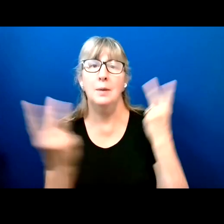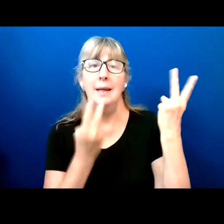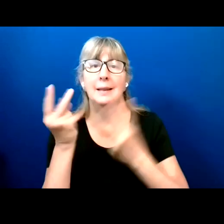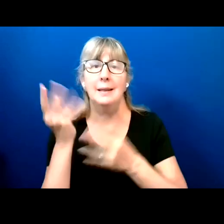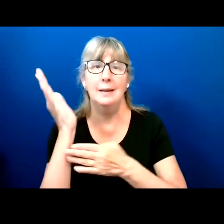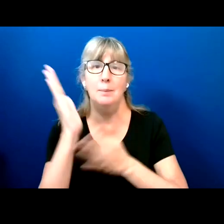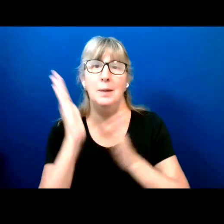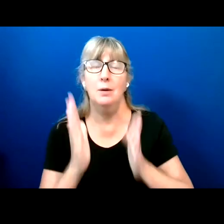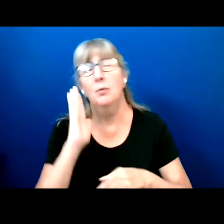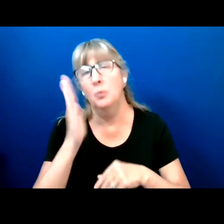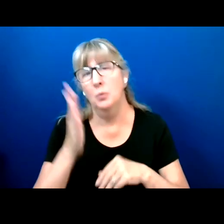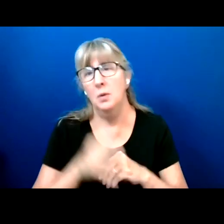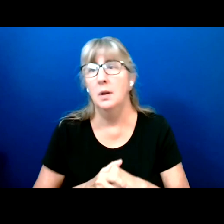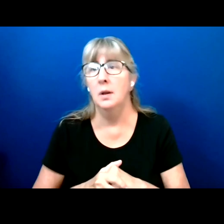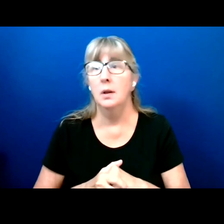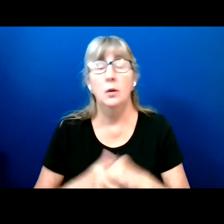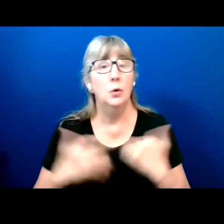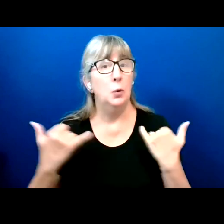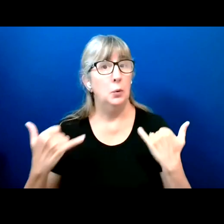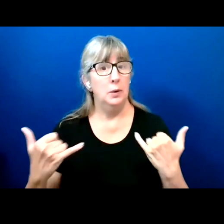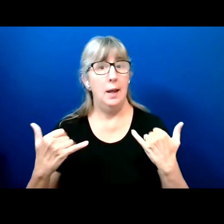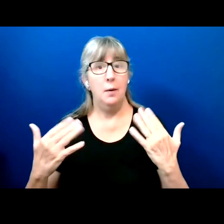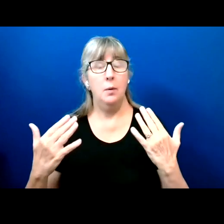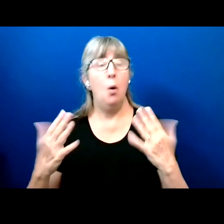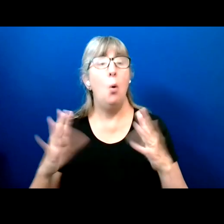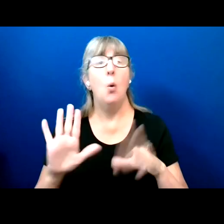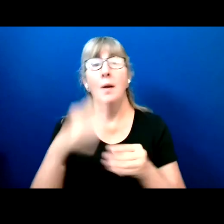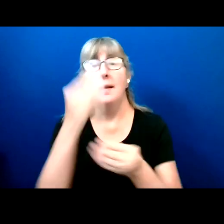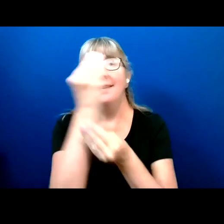And so with that, again, thank you so much for being here.